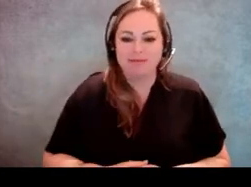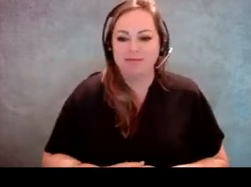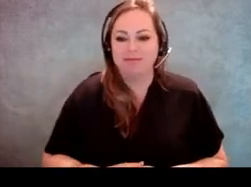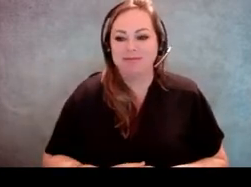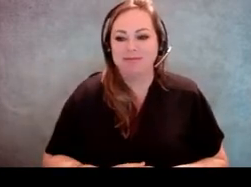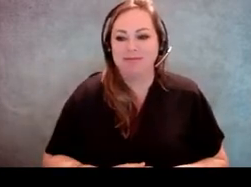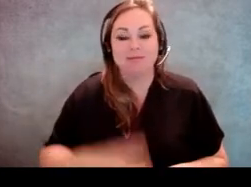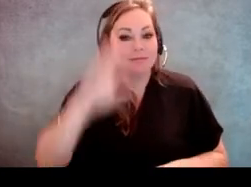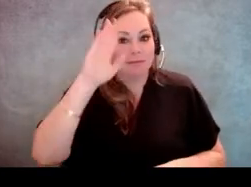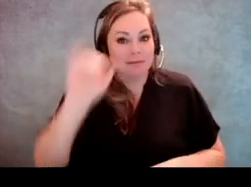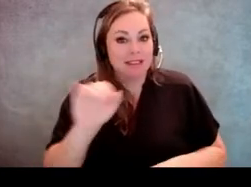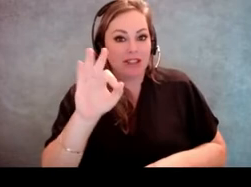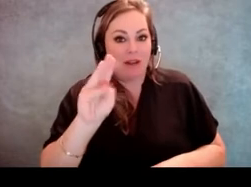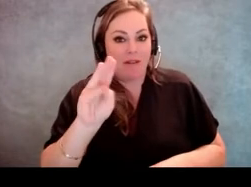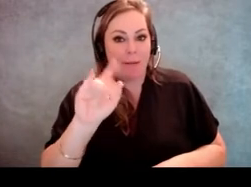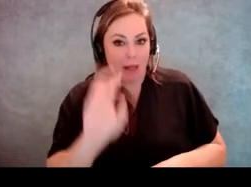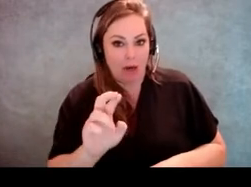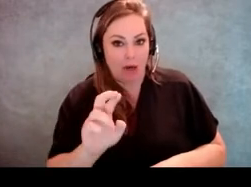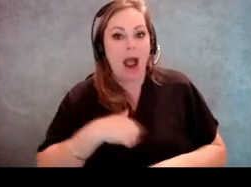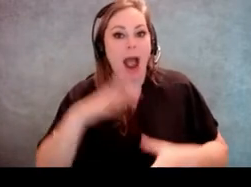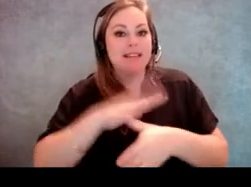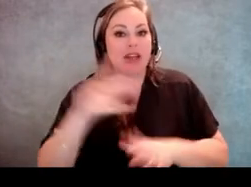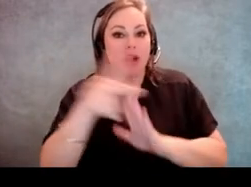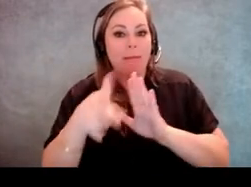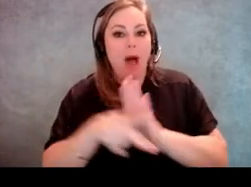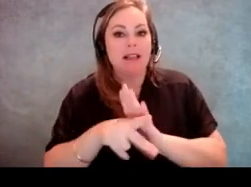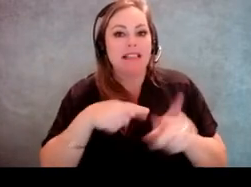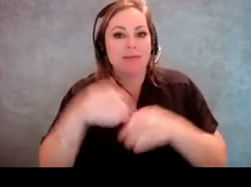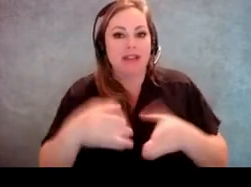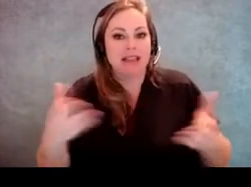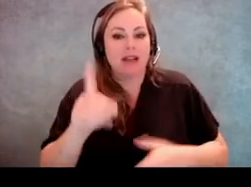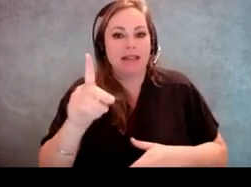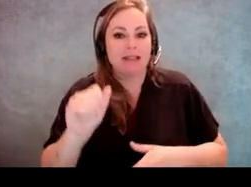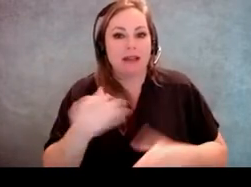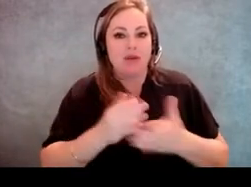[Jeff Miller] I'm Jeff Miller and I'm a senior policy specialist here at Disability Rights Texas